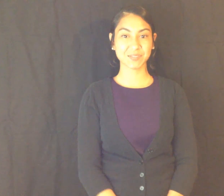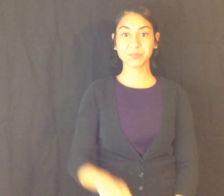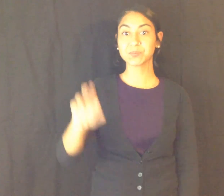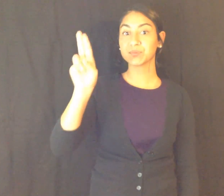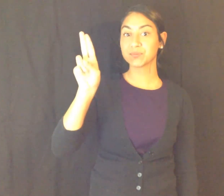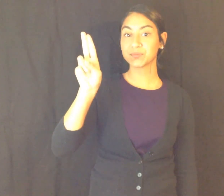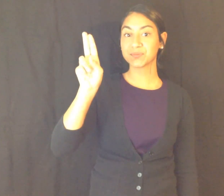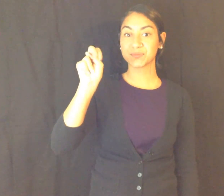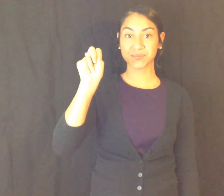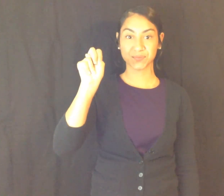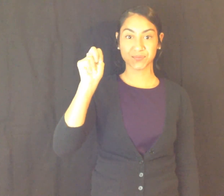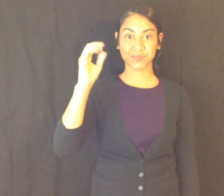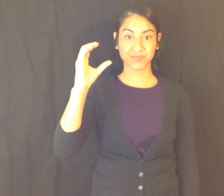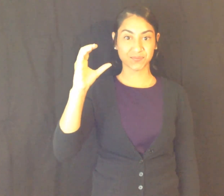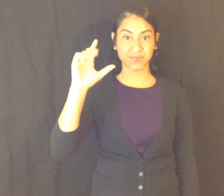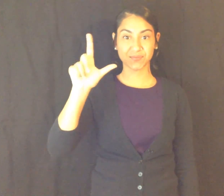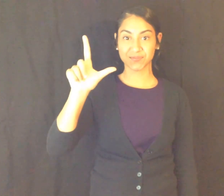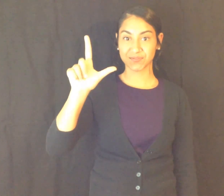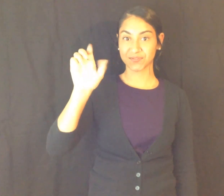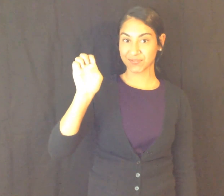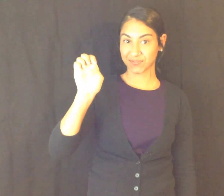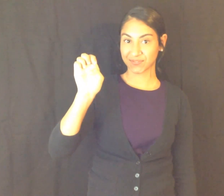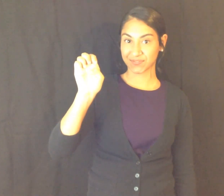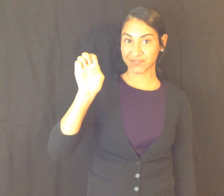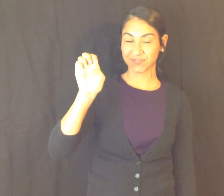U N C L E